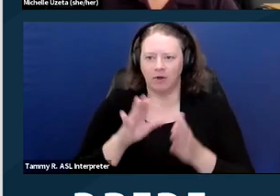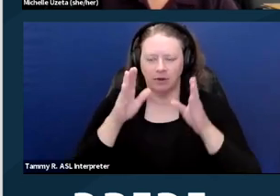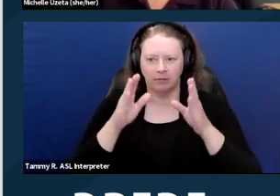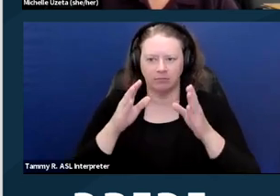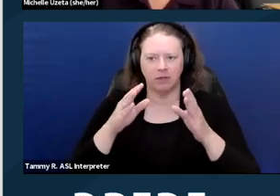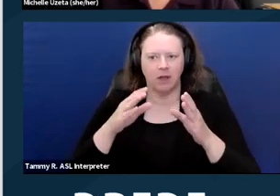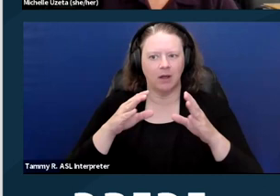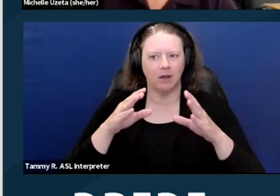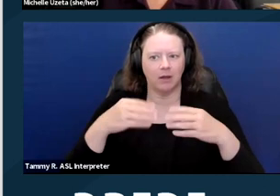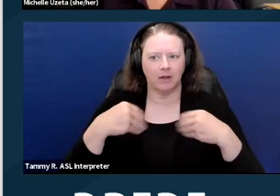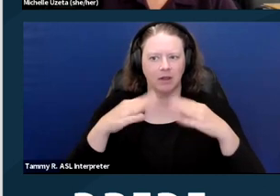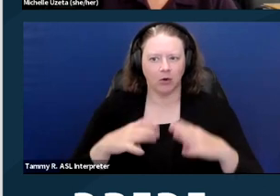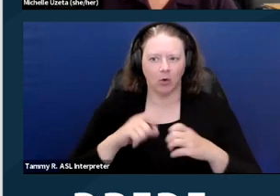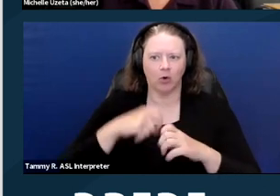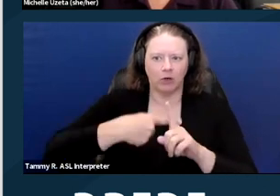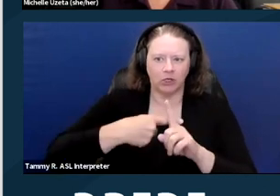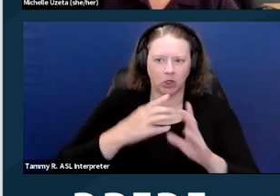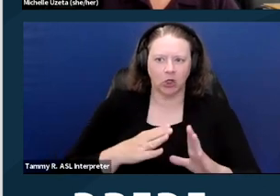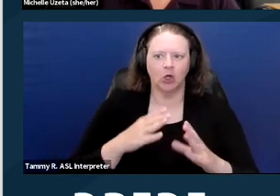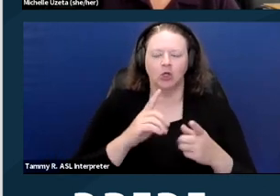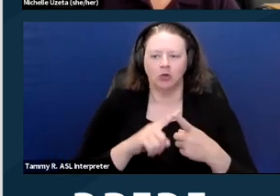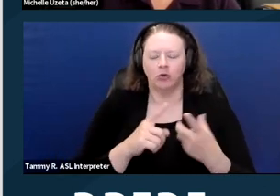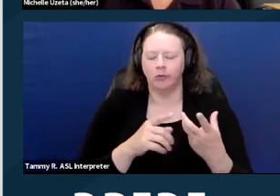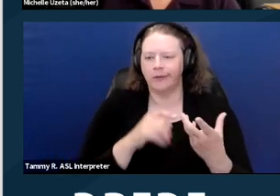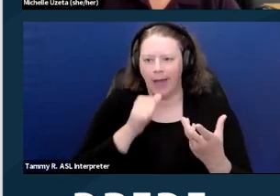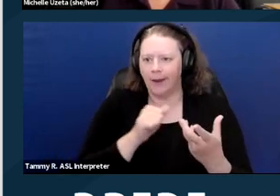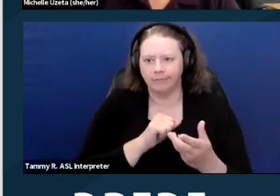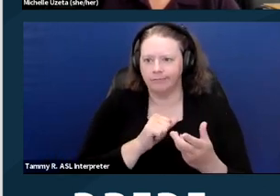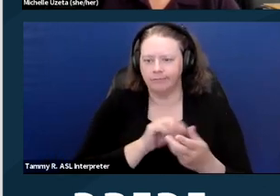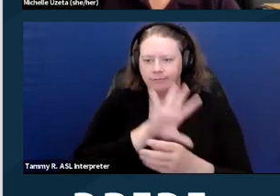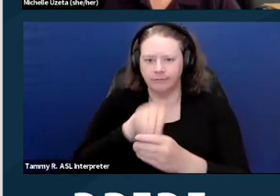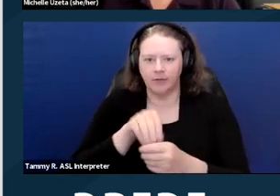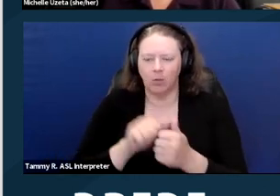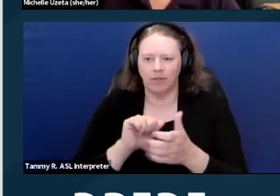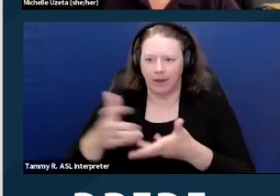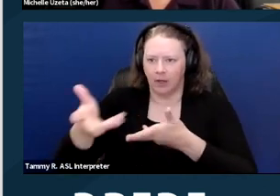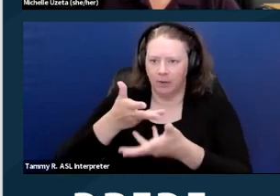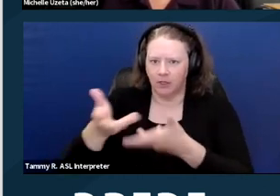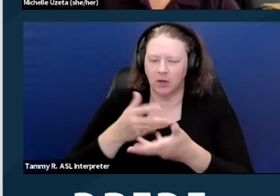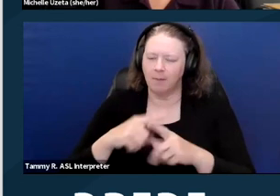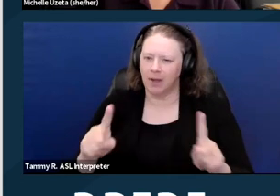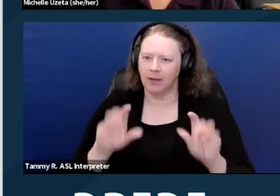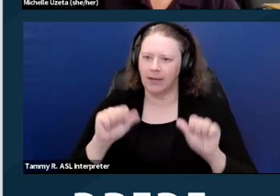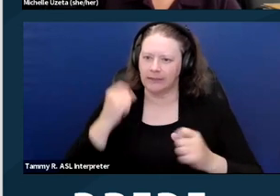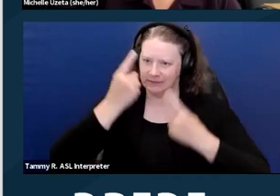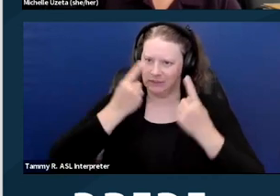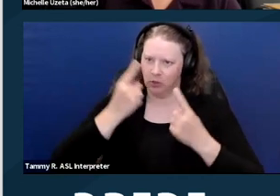But it is a factor that's considered in whether somebody is denying an accommodation or modification request.